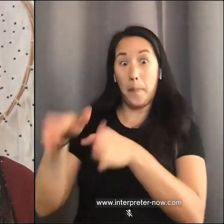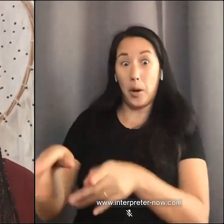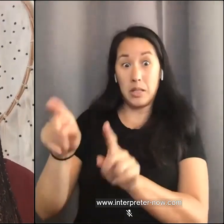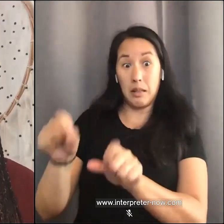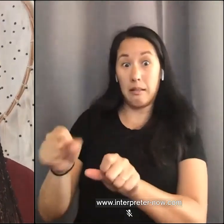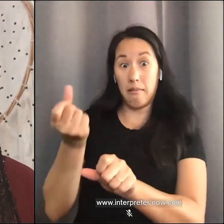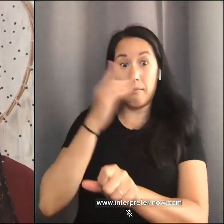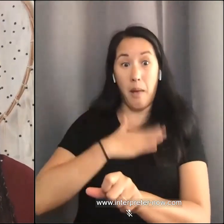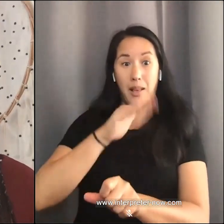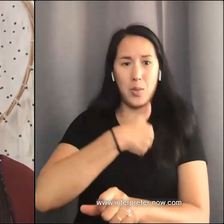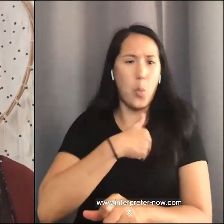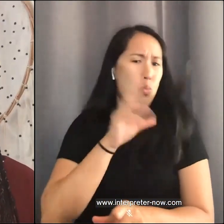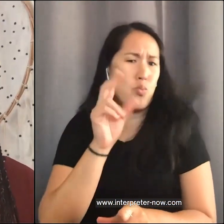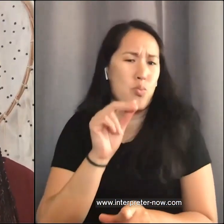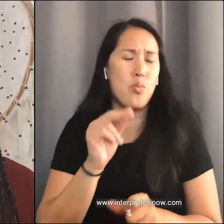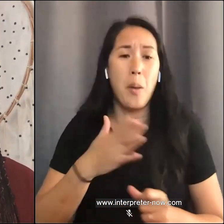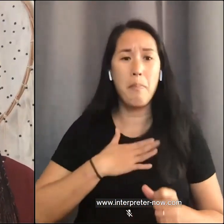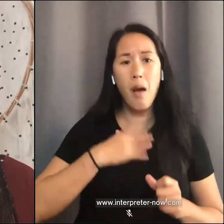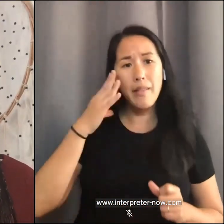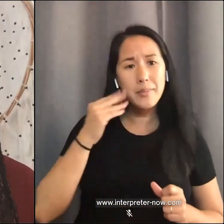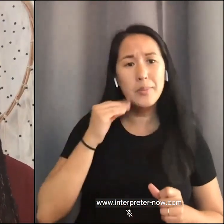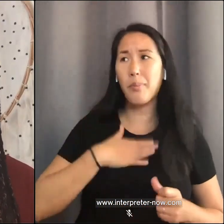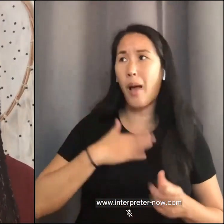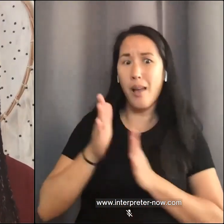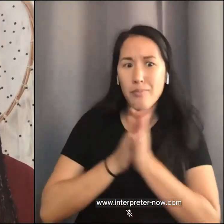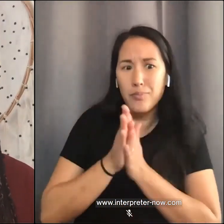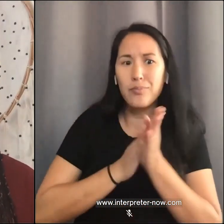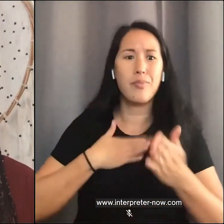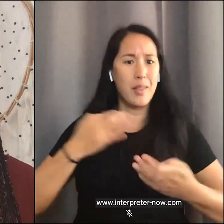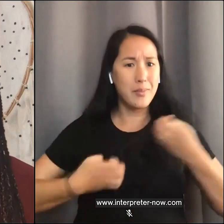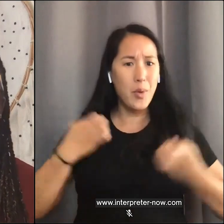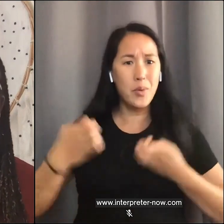emotions, your experiences, your motivations are yours and yours alone. Everyone is made